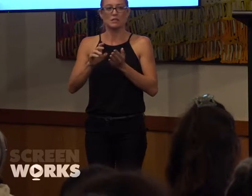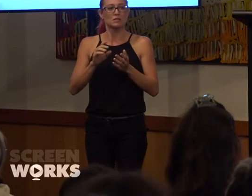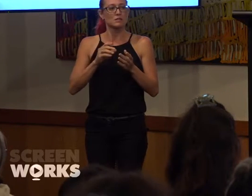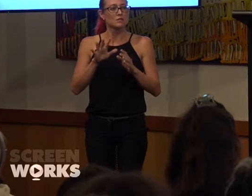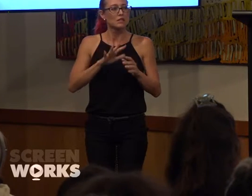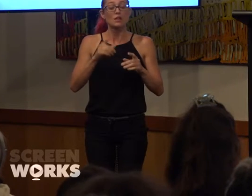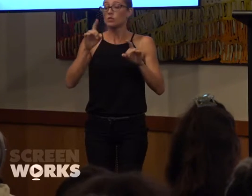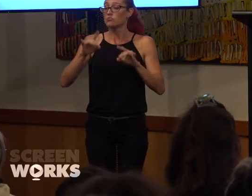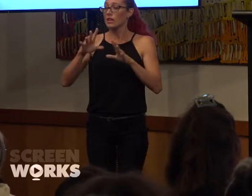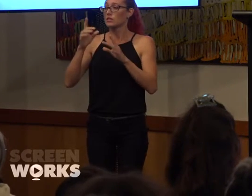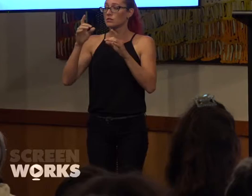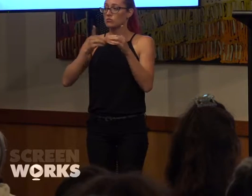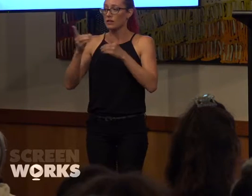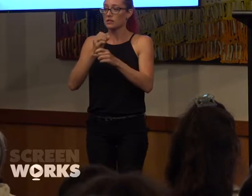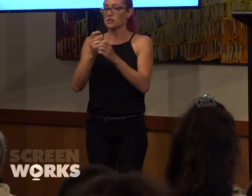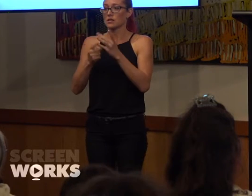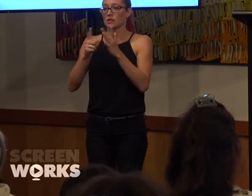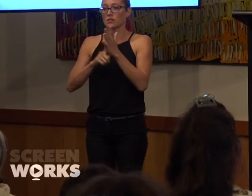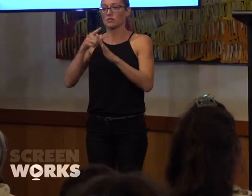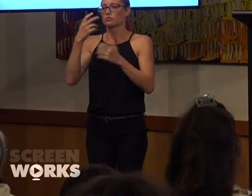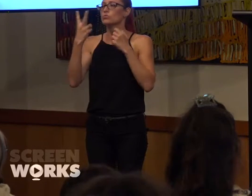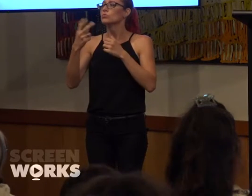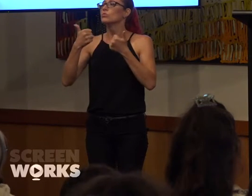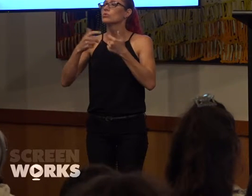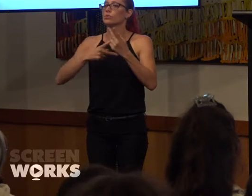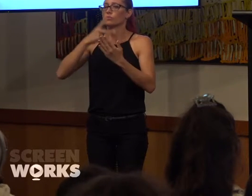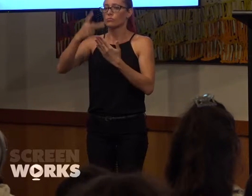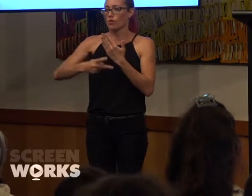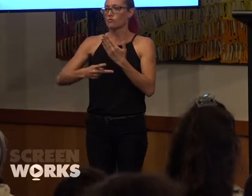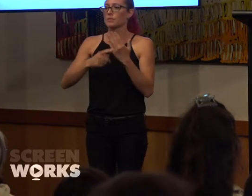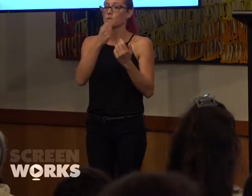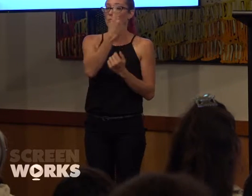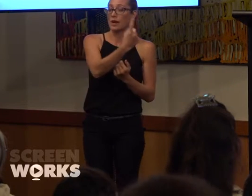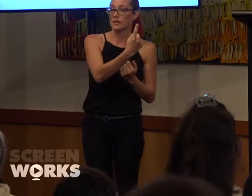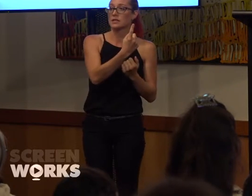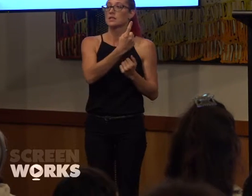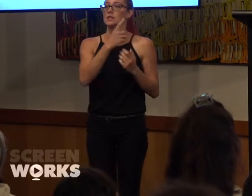Guild has got two programs running; one of them , the television commercials